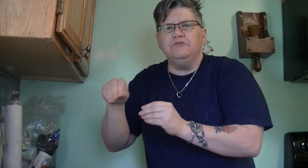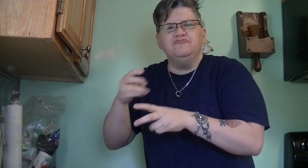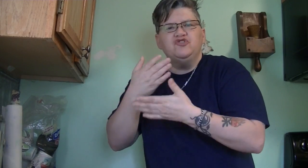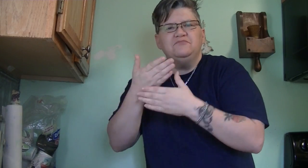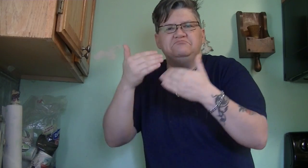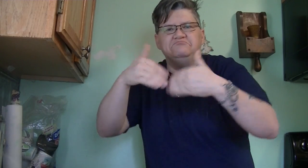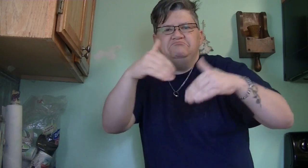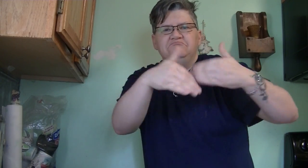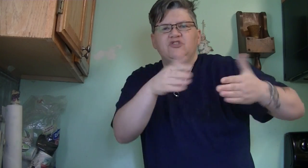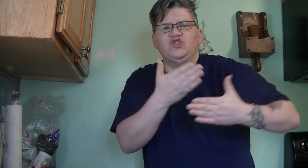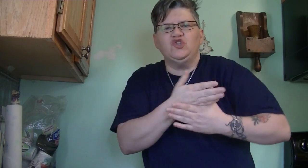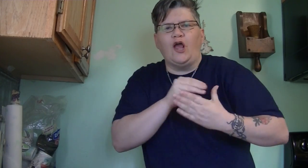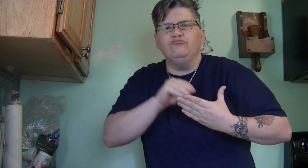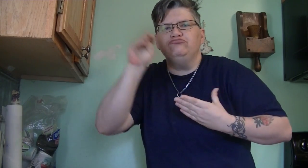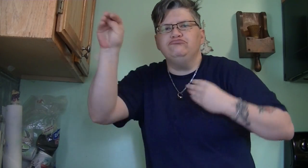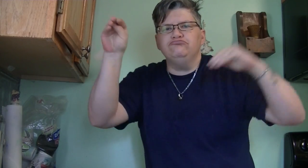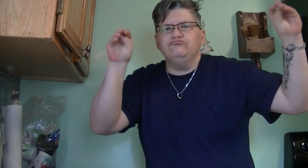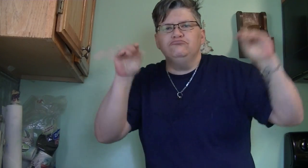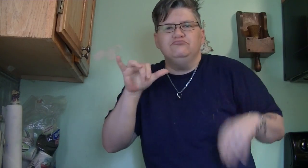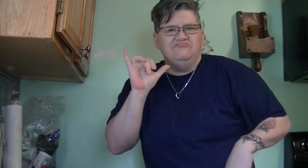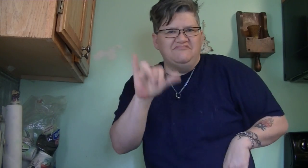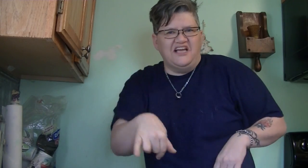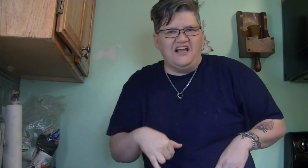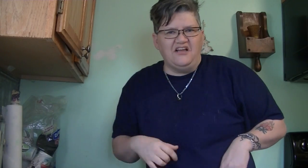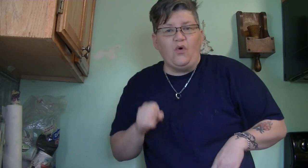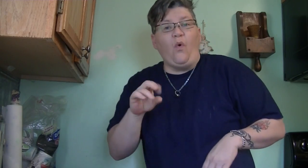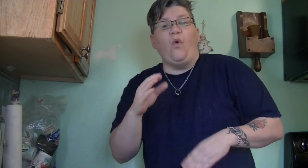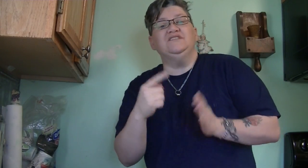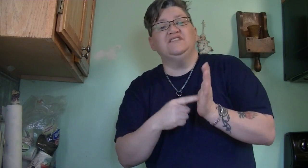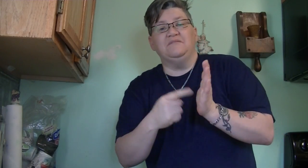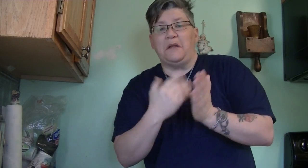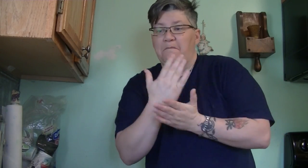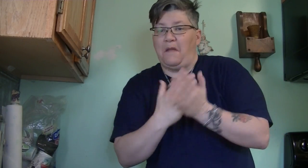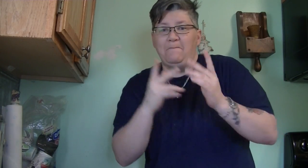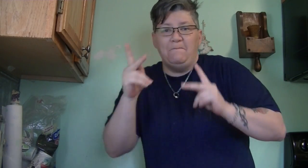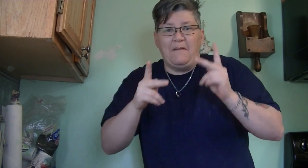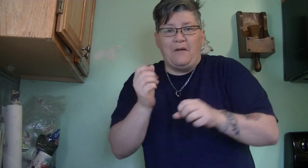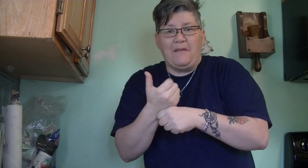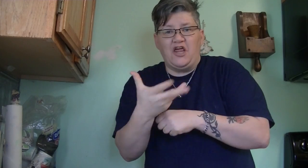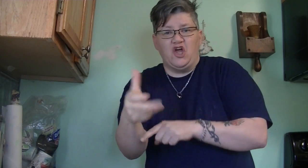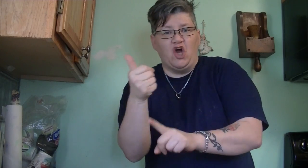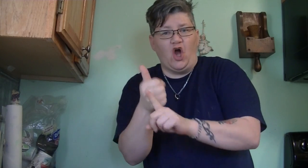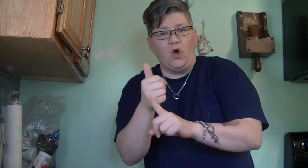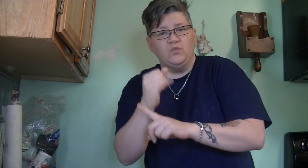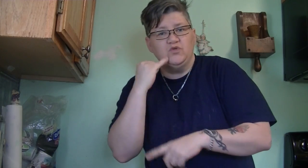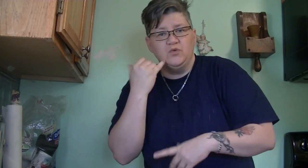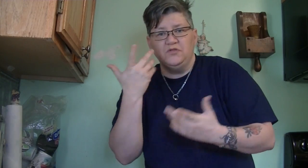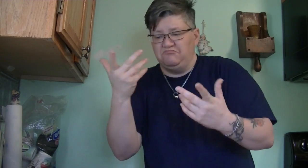I put them in bottles and split them, share ....That Or sometimes people make their own juices